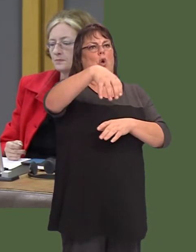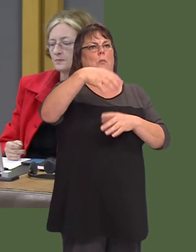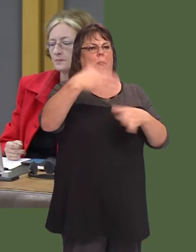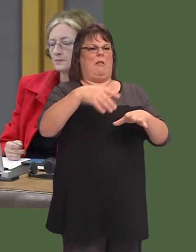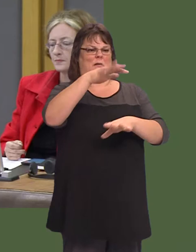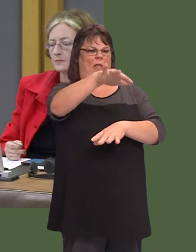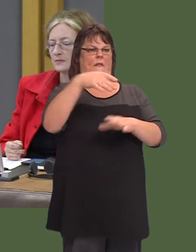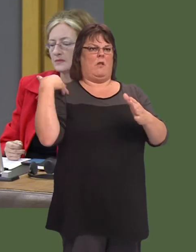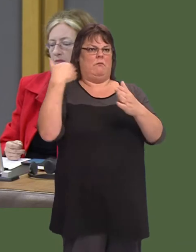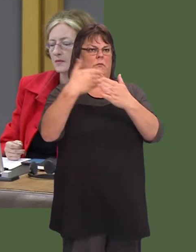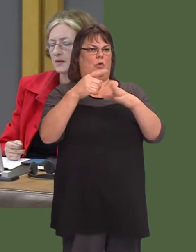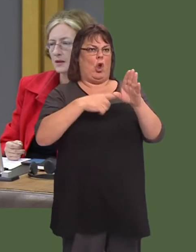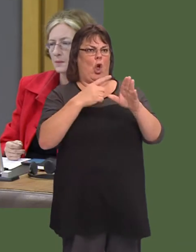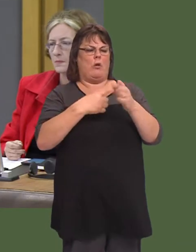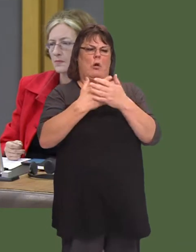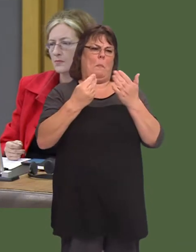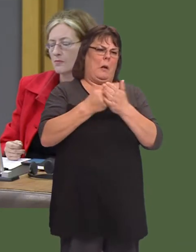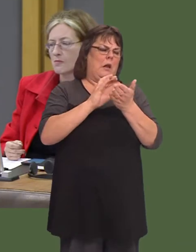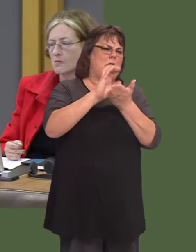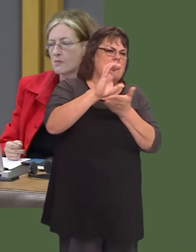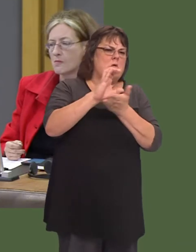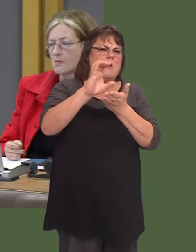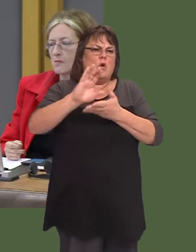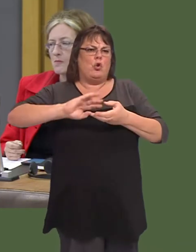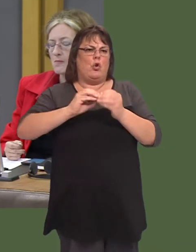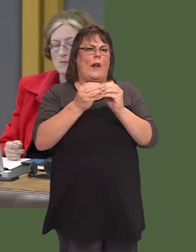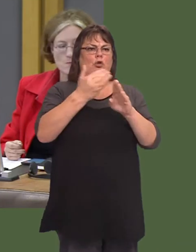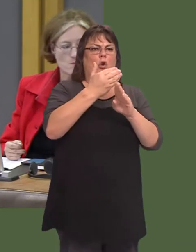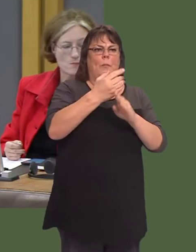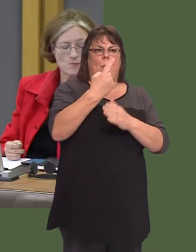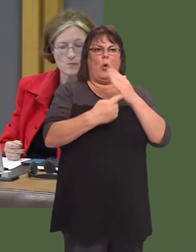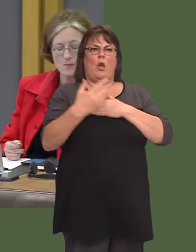years, and tens of millions of pounds have already been invested in jobs in that area,